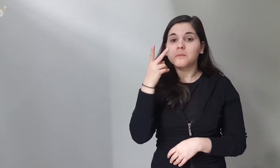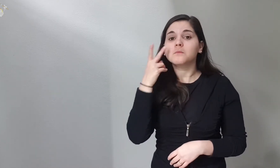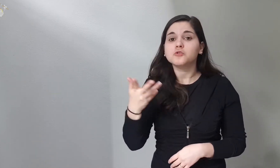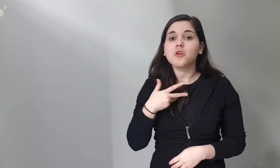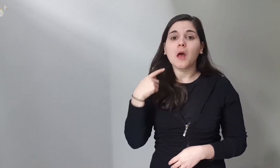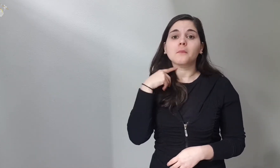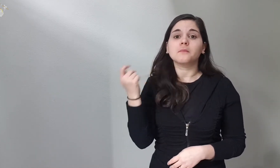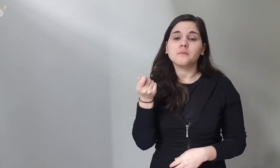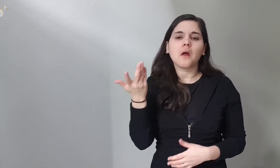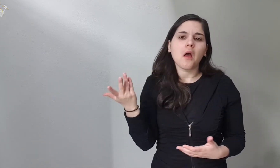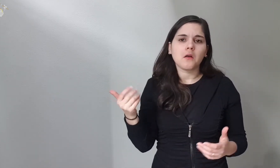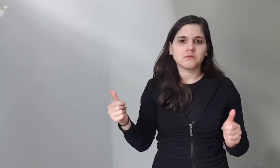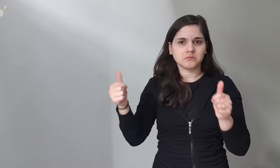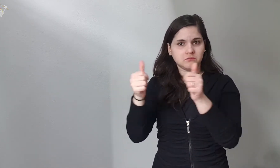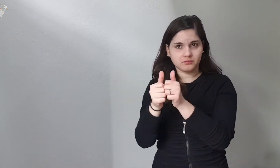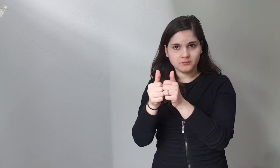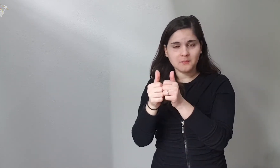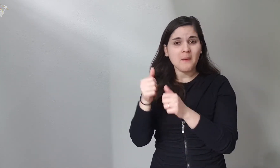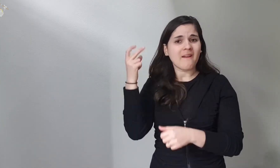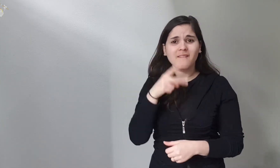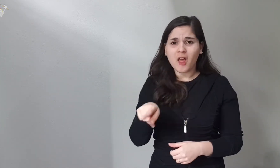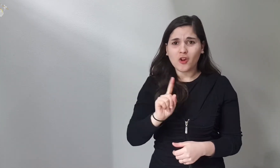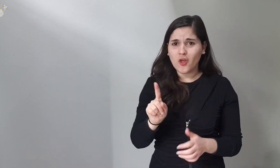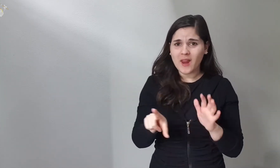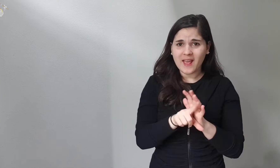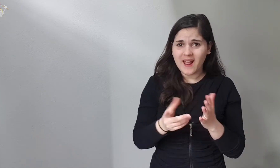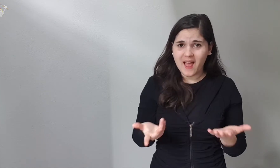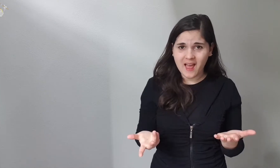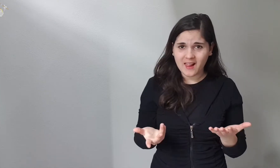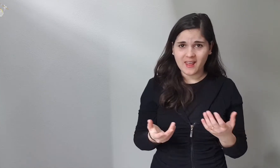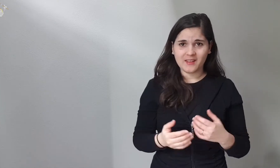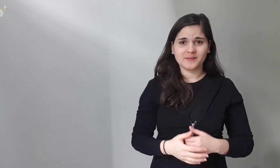have relationships with these prostitutes. But it's actually illegal.